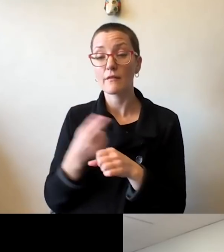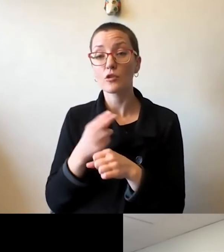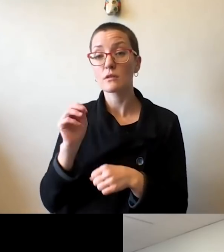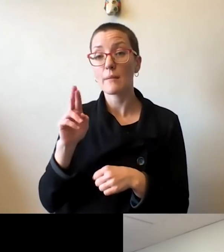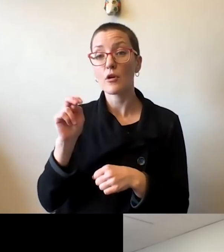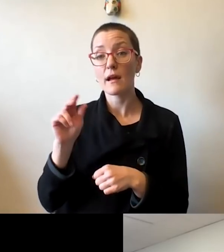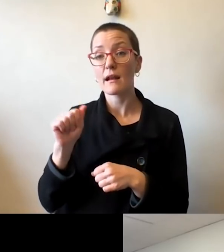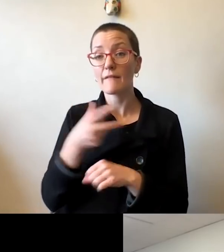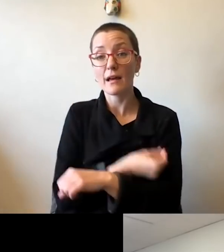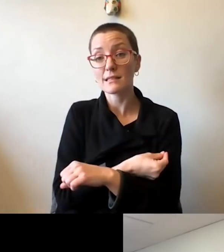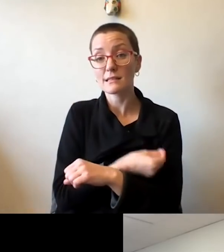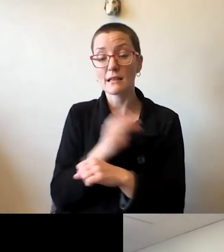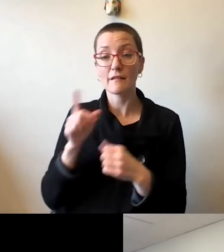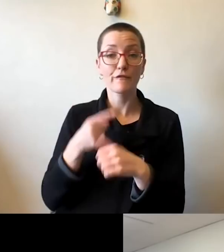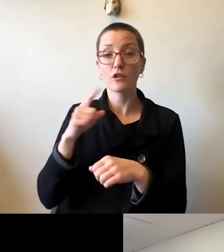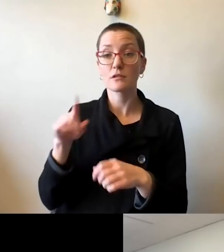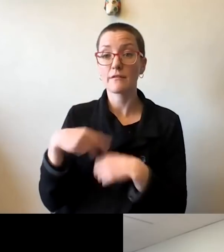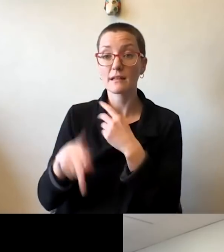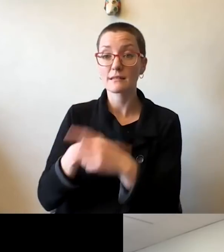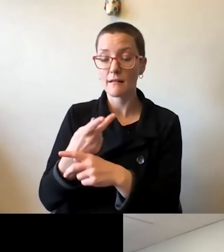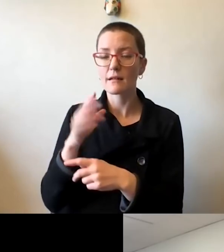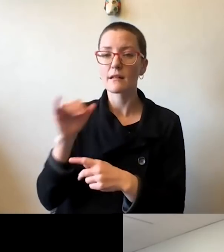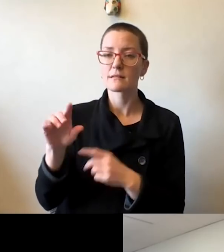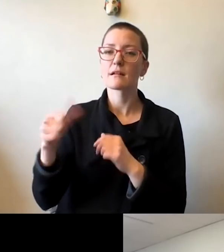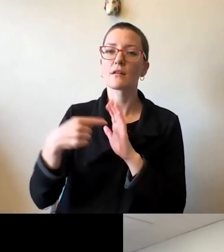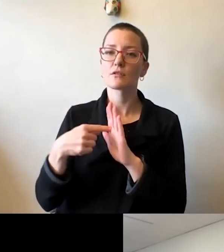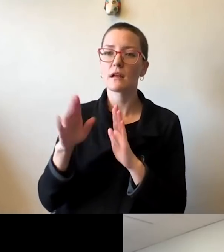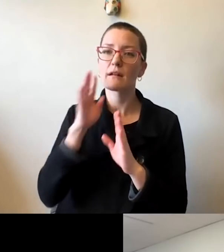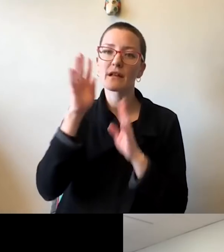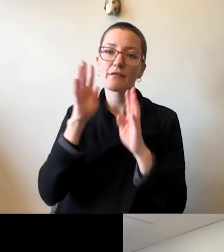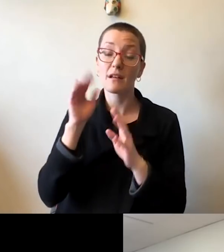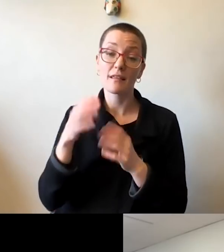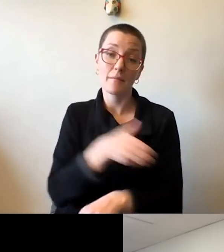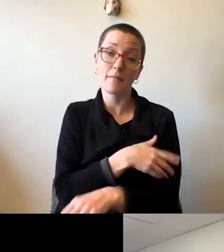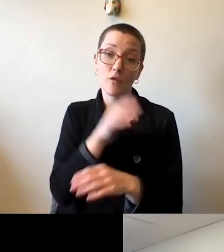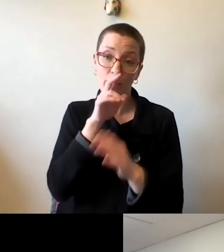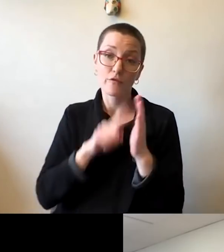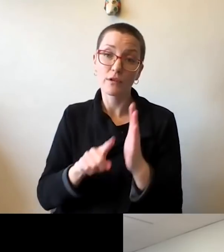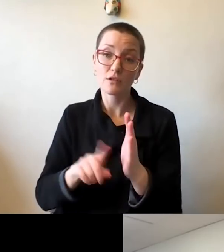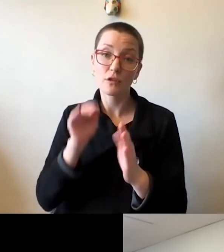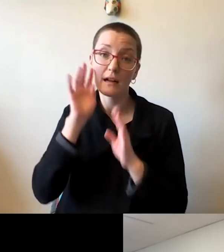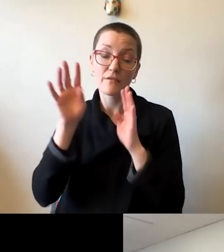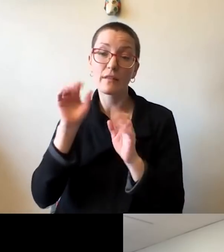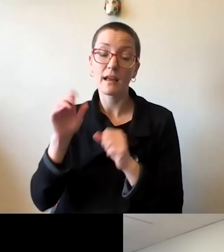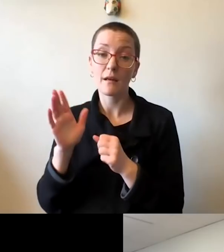really just another sign that the innovation and the power of research and innovation that can be brought to bear on a critical problem.